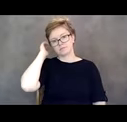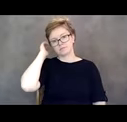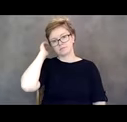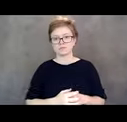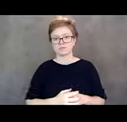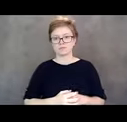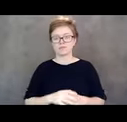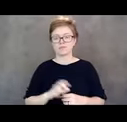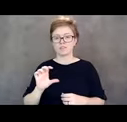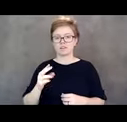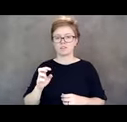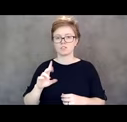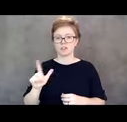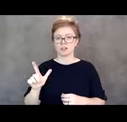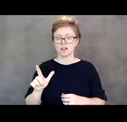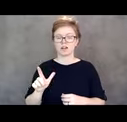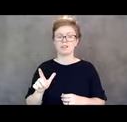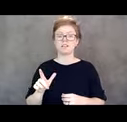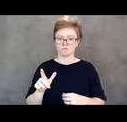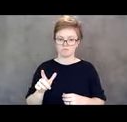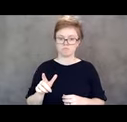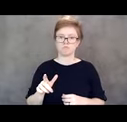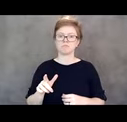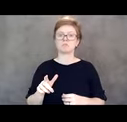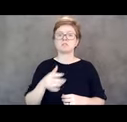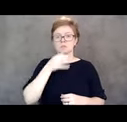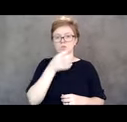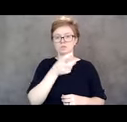Now before we move over to, Emily, who's gonna introduce our next segment,